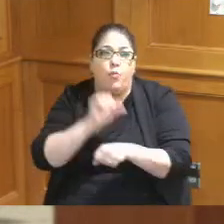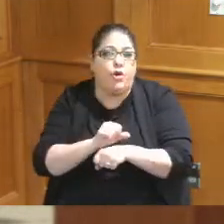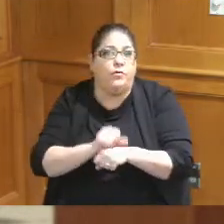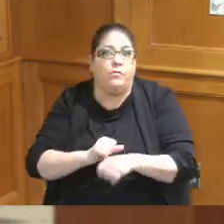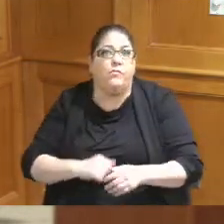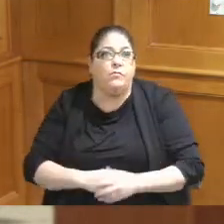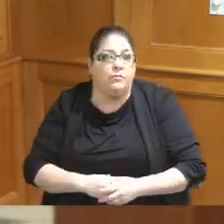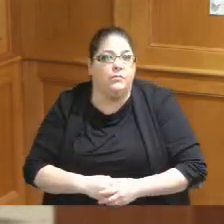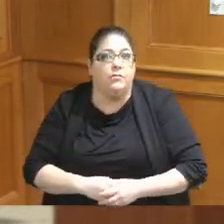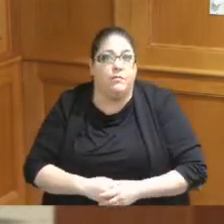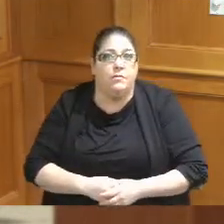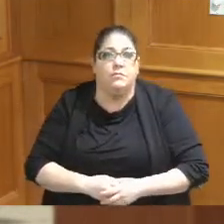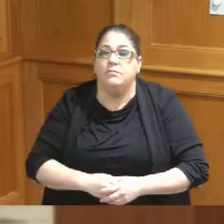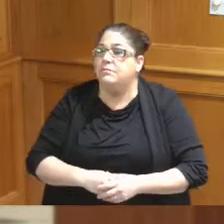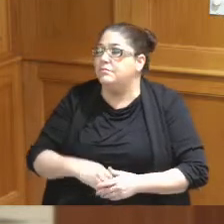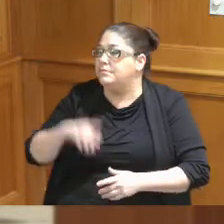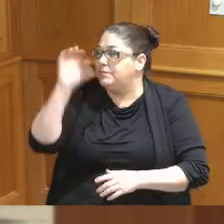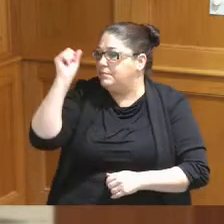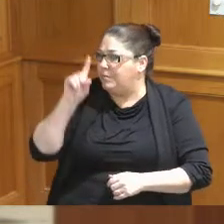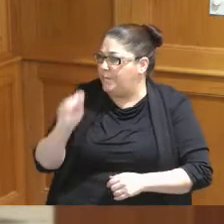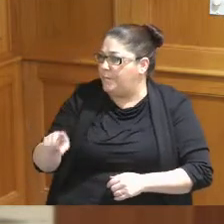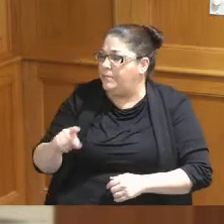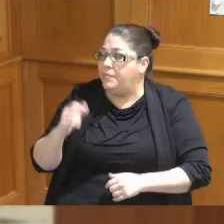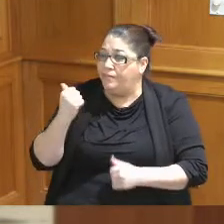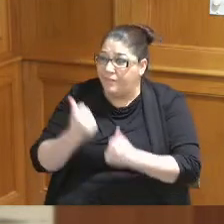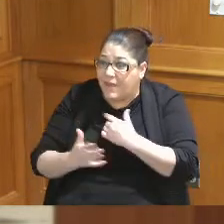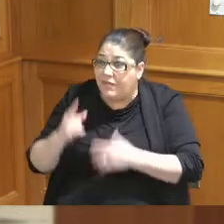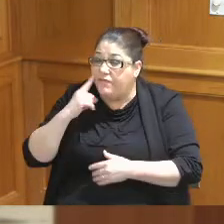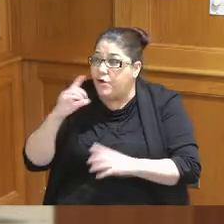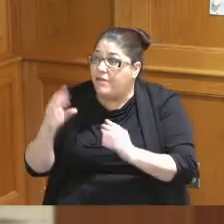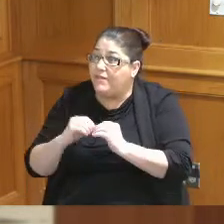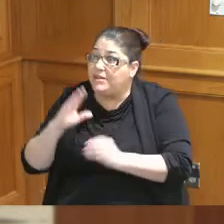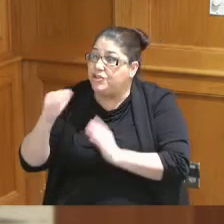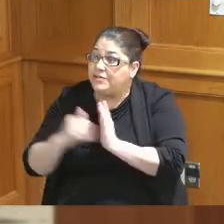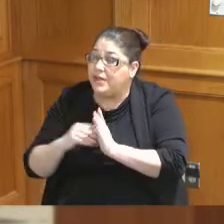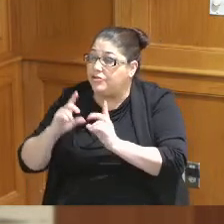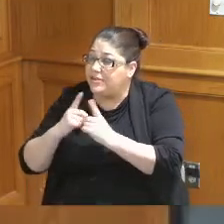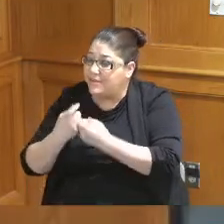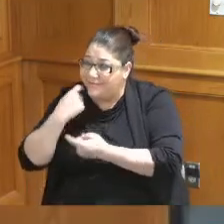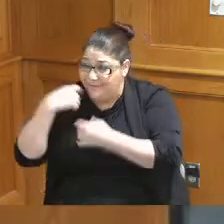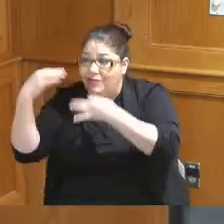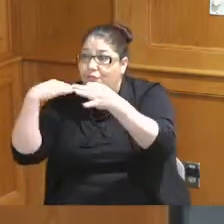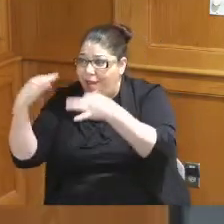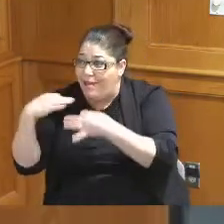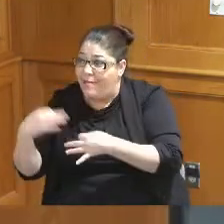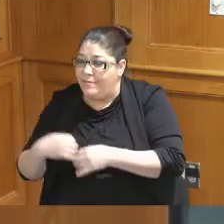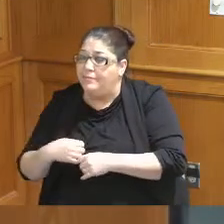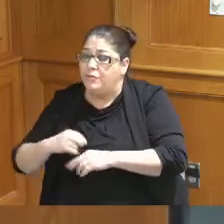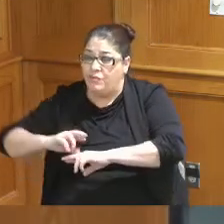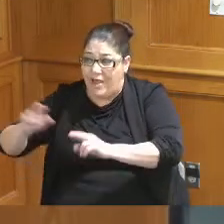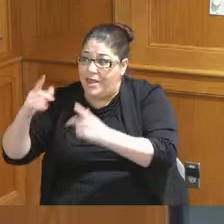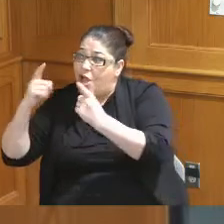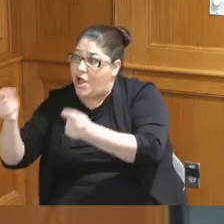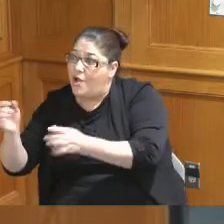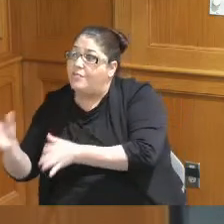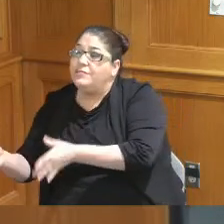yeah everything for the convention District that you just described you're ready to go and we're